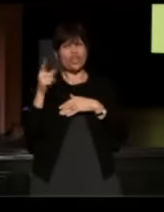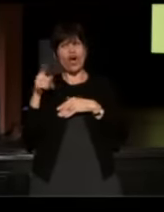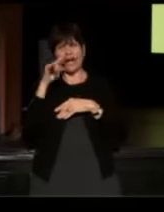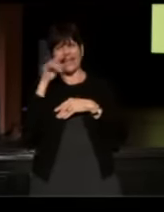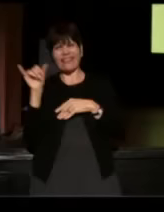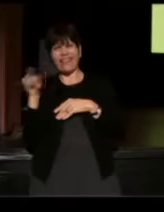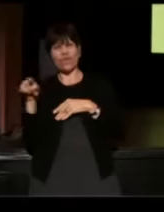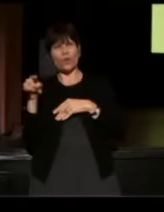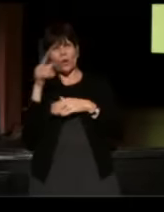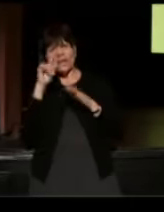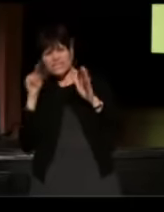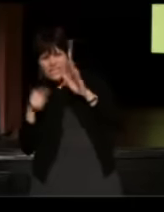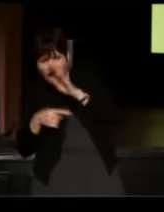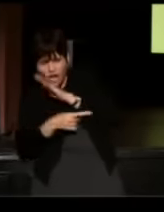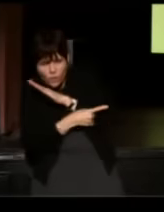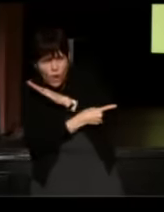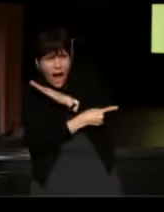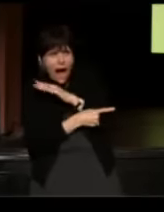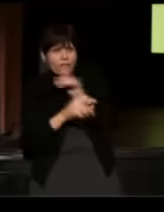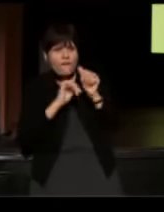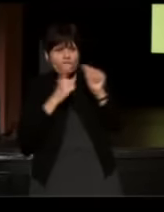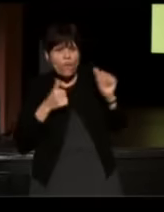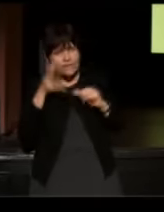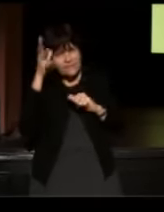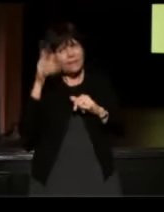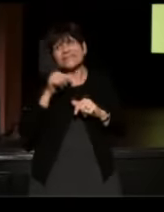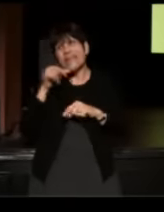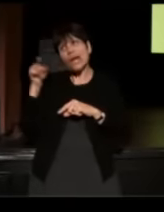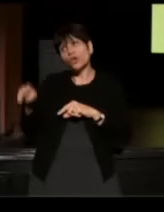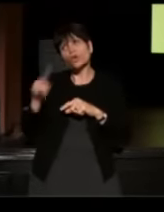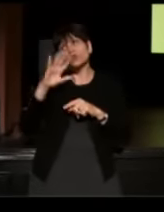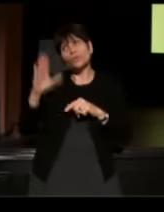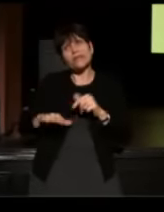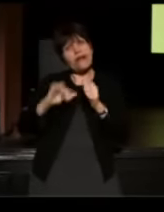ducking around the hall to avoid his dad, but I know it wasn't you because you would never do that to your dad."